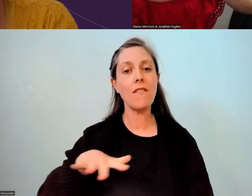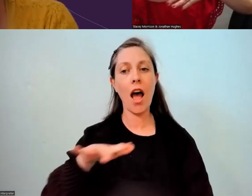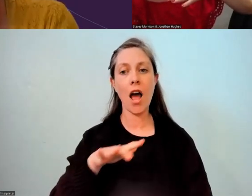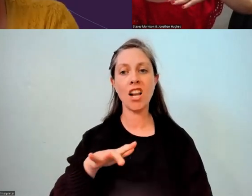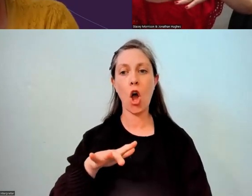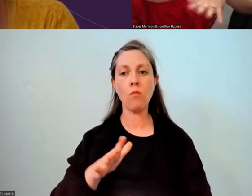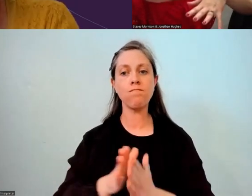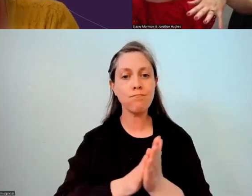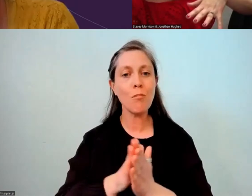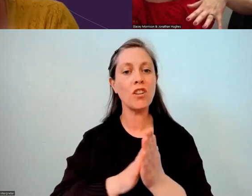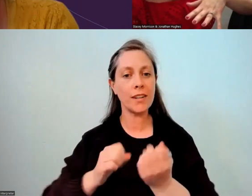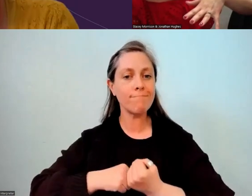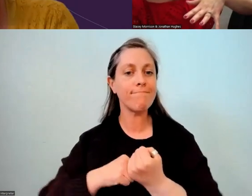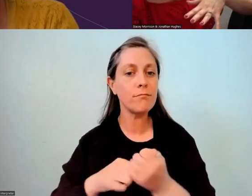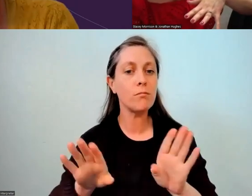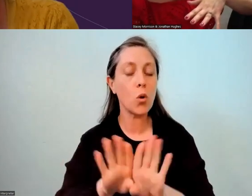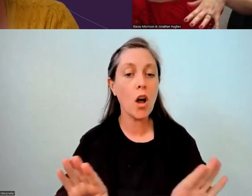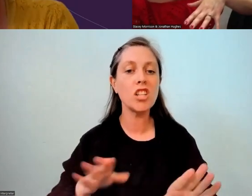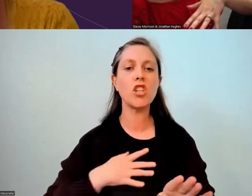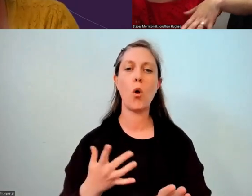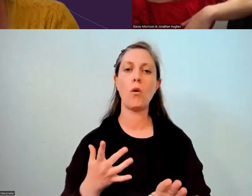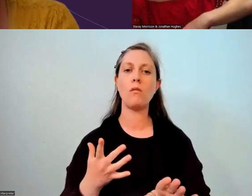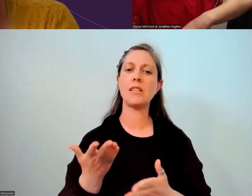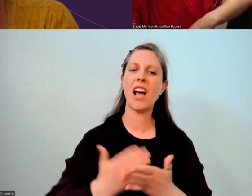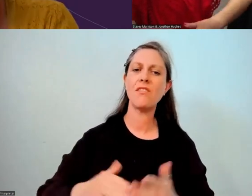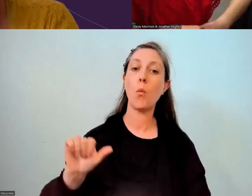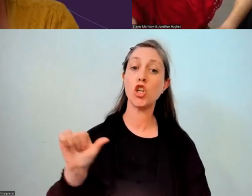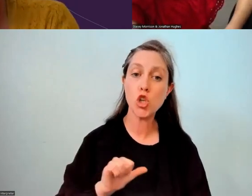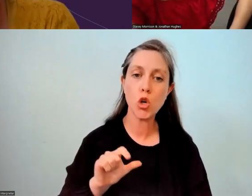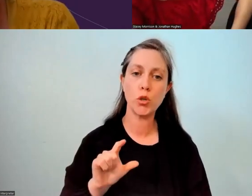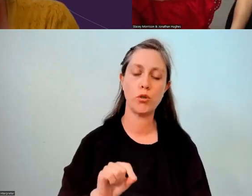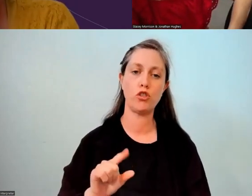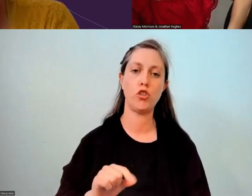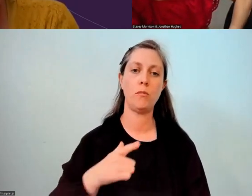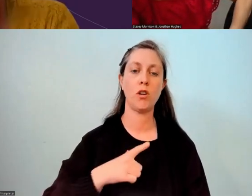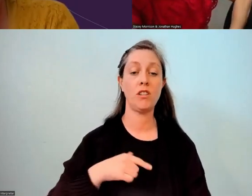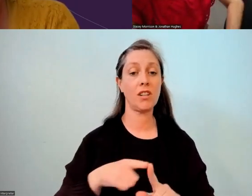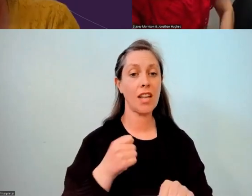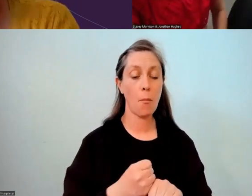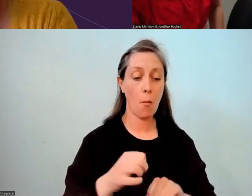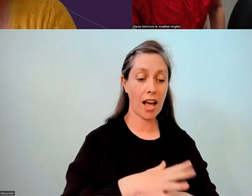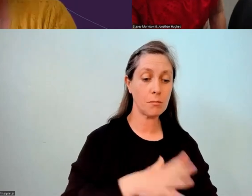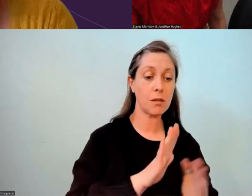that I just think that we should do, because of the nature of say my husband's books or my books.